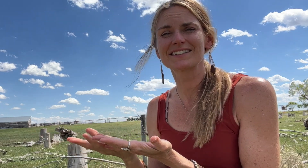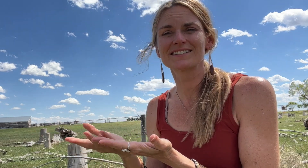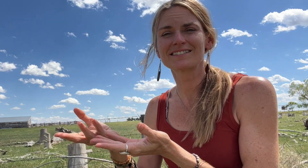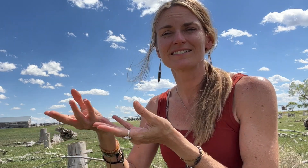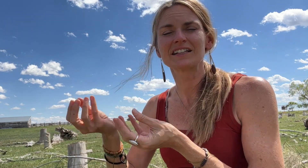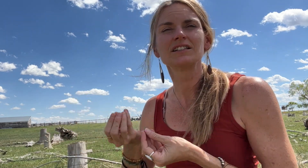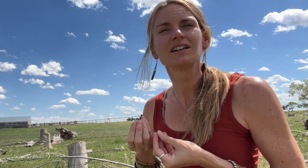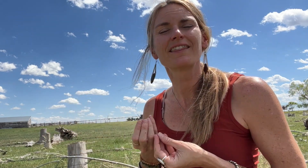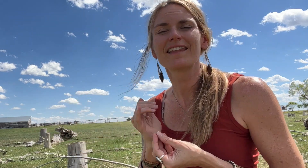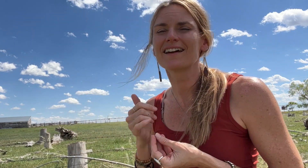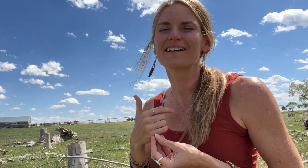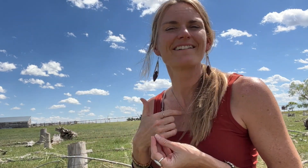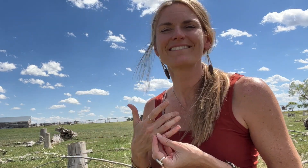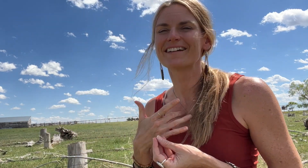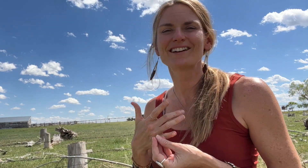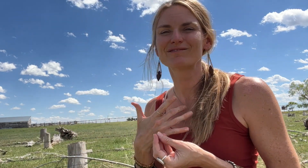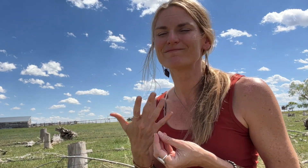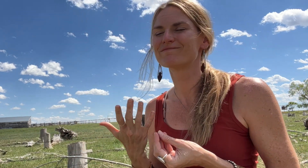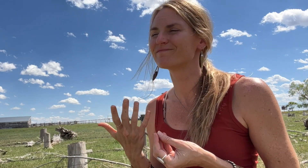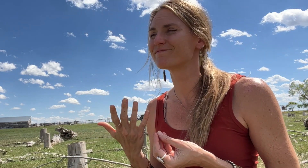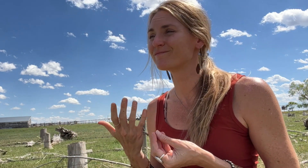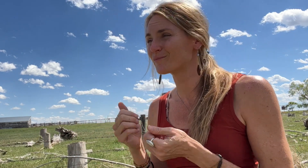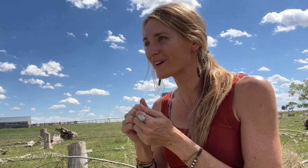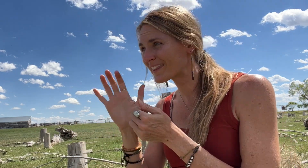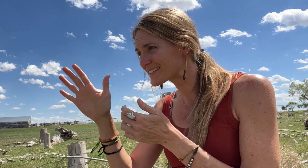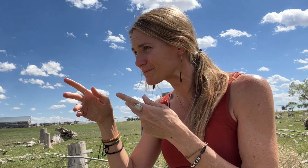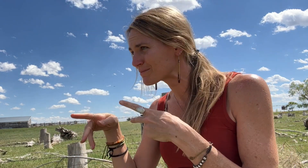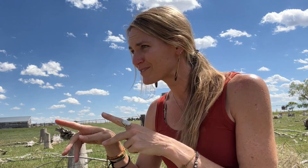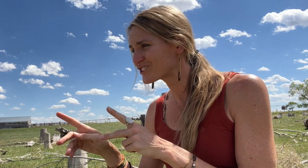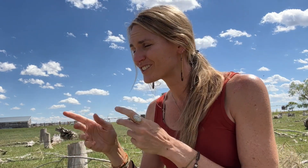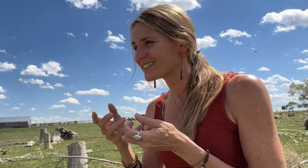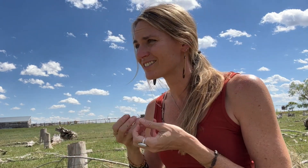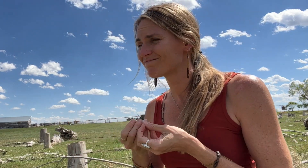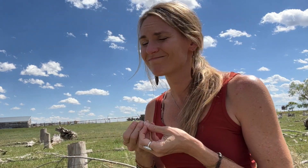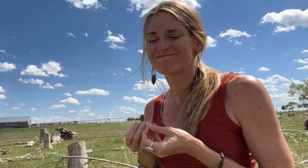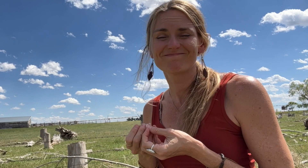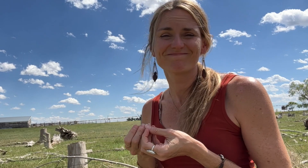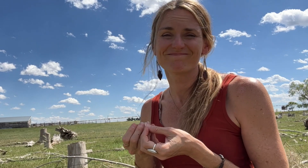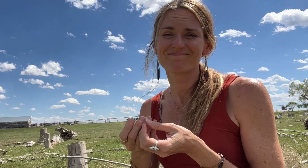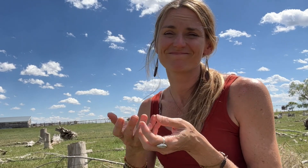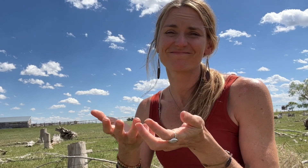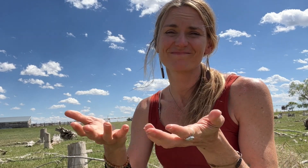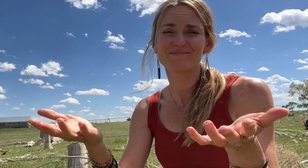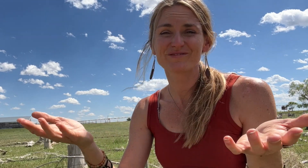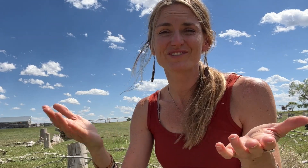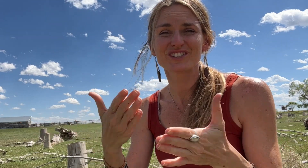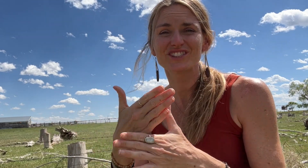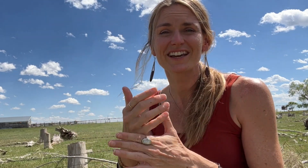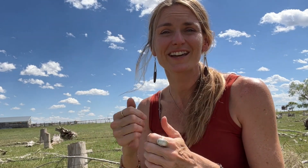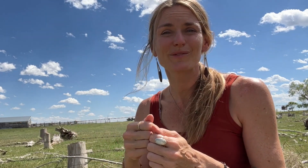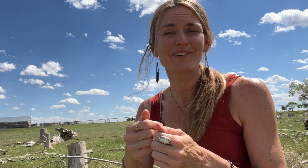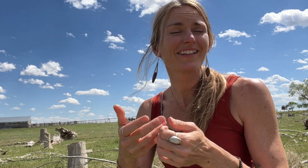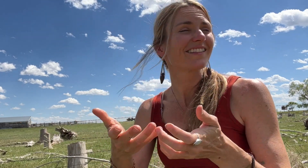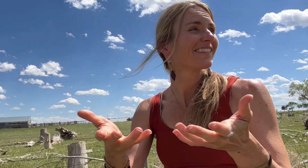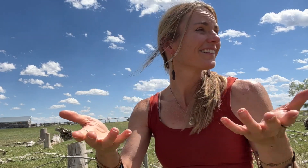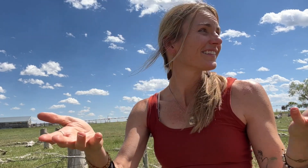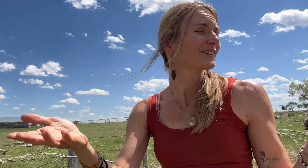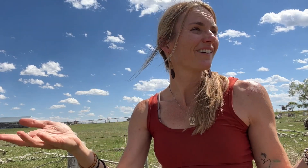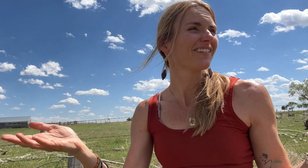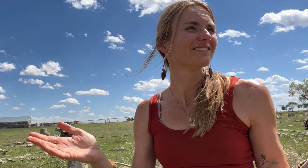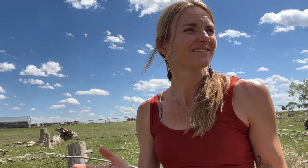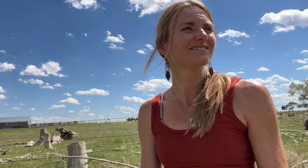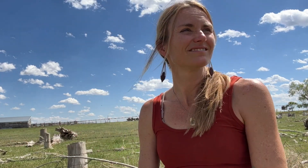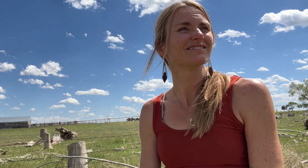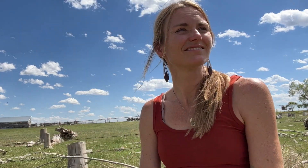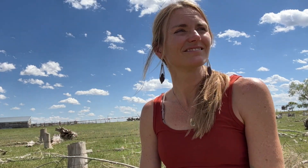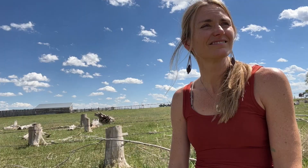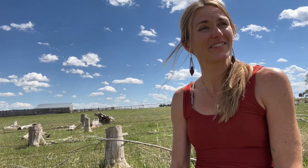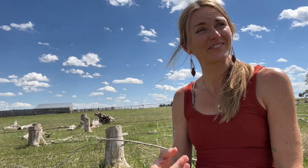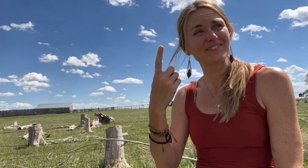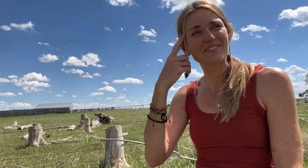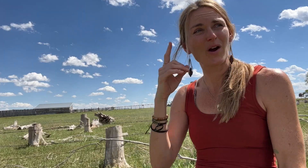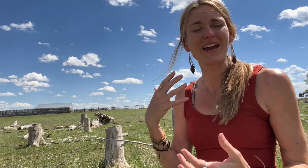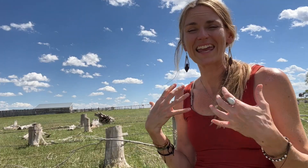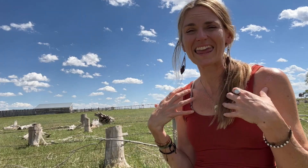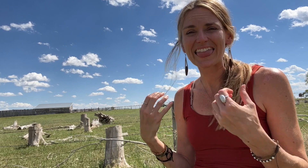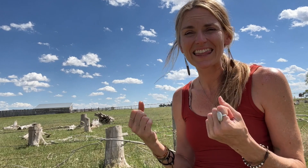I felt with his permission, it was important to share this message with all of you.